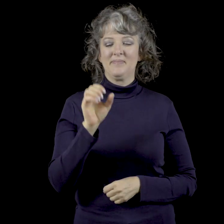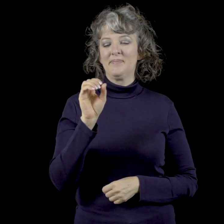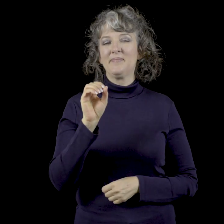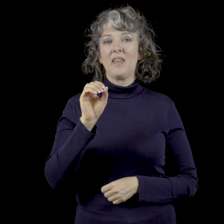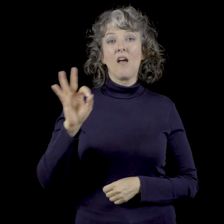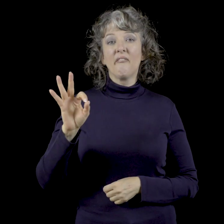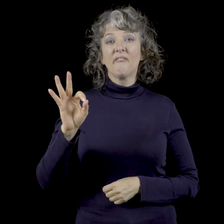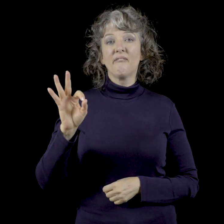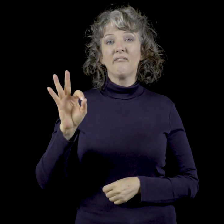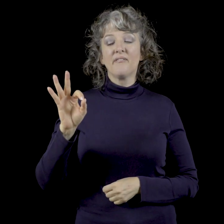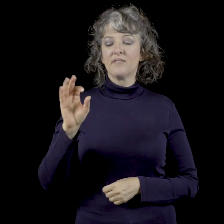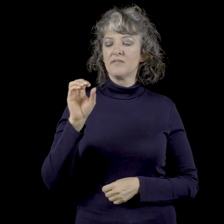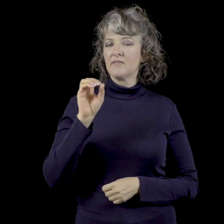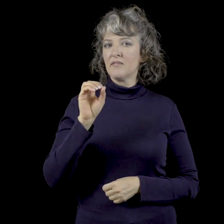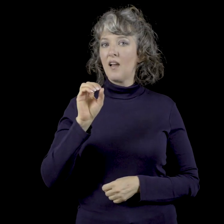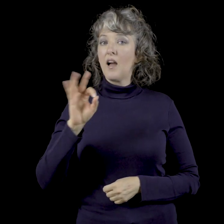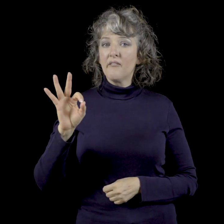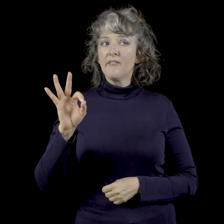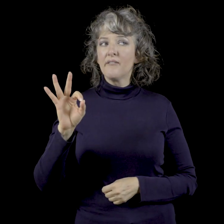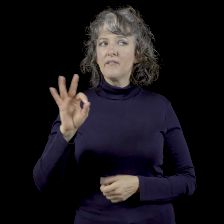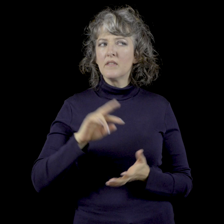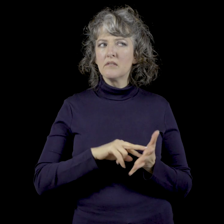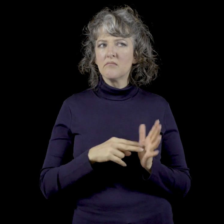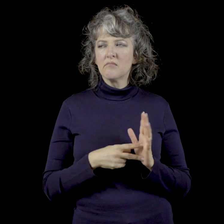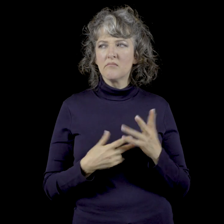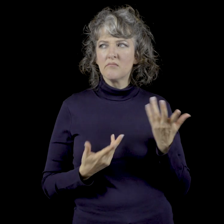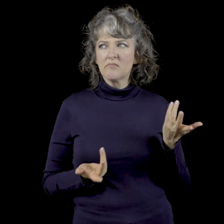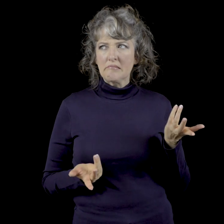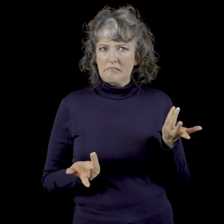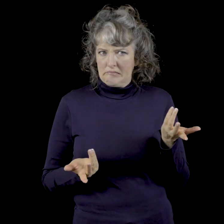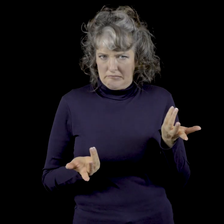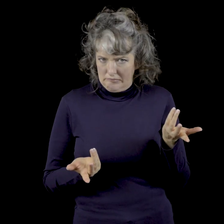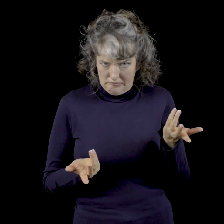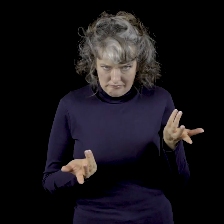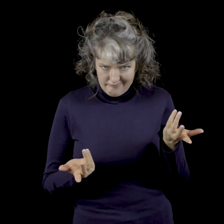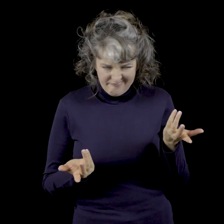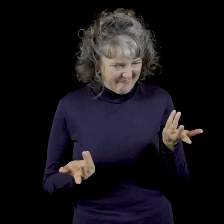O-F Of Significance here? I dunno.